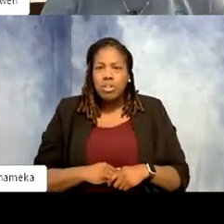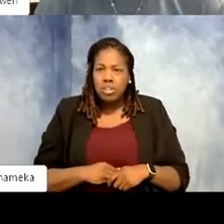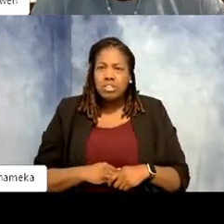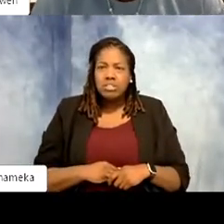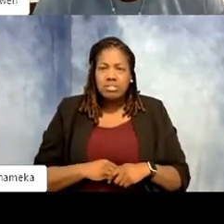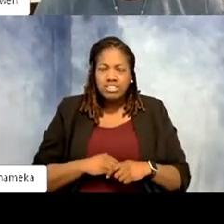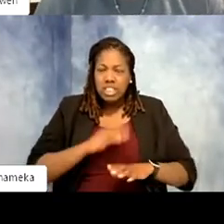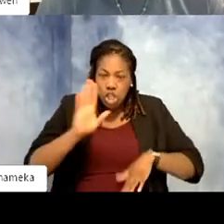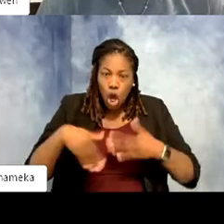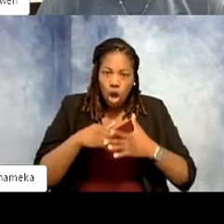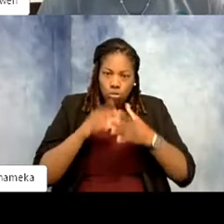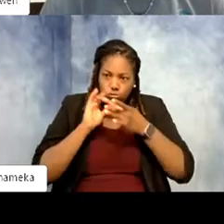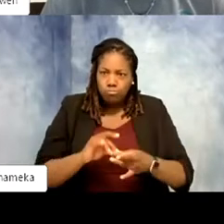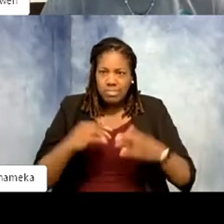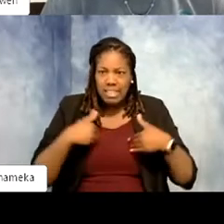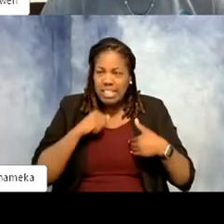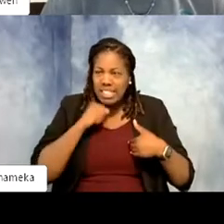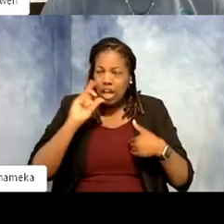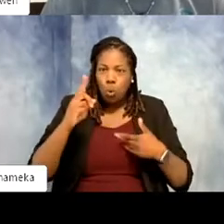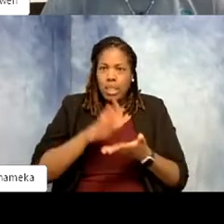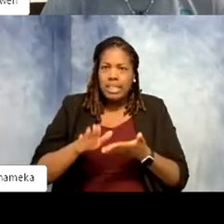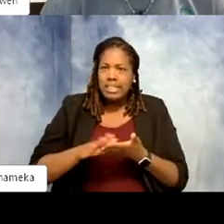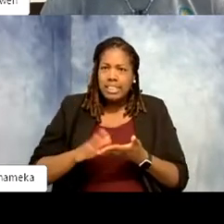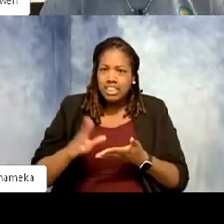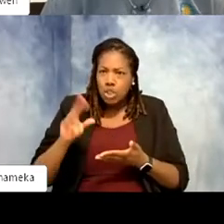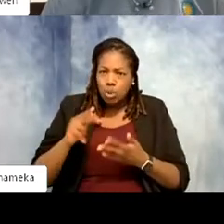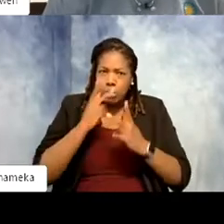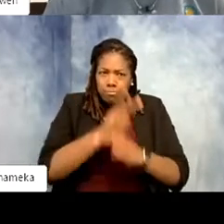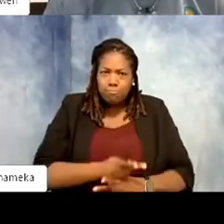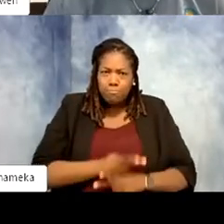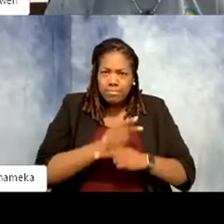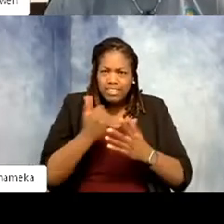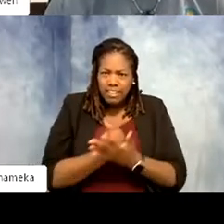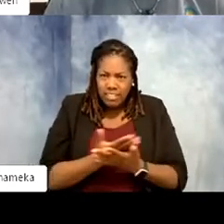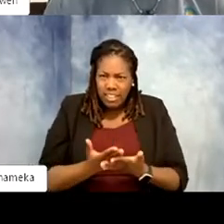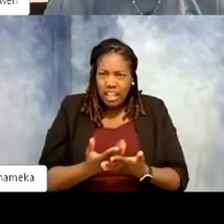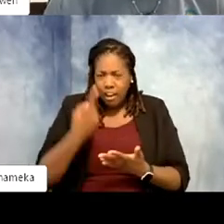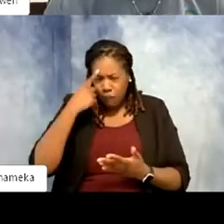animals. So it's more than cleaning and for us to hear "clean and poop," it's what we do. it's